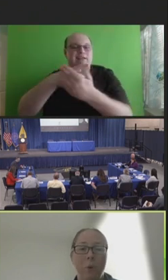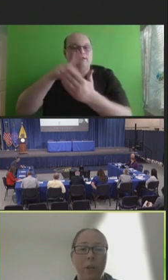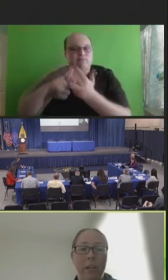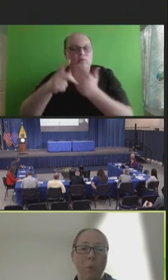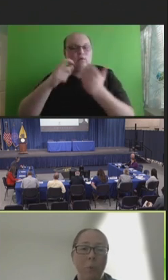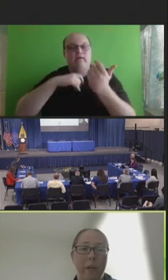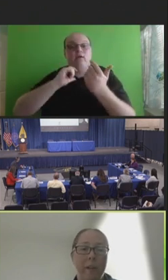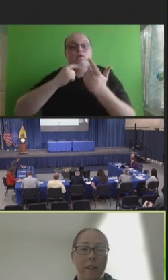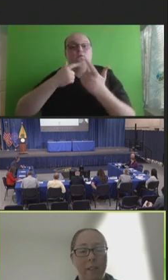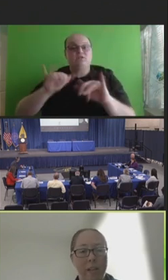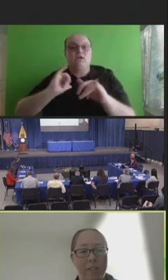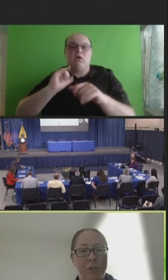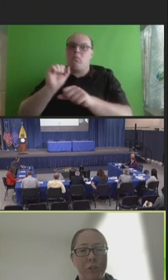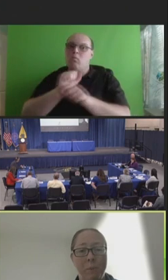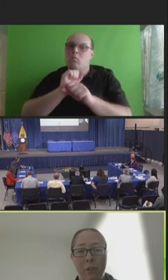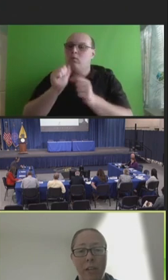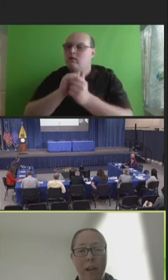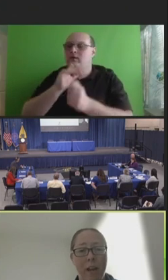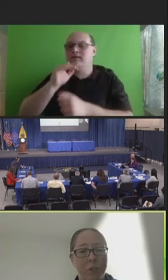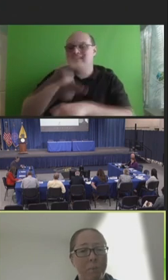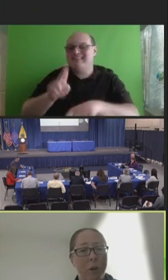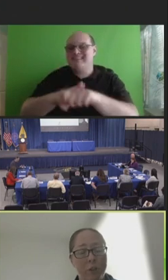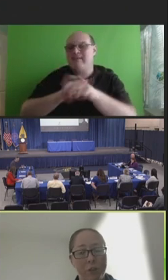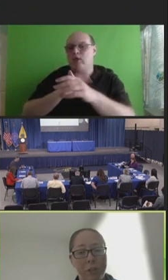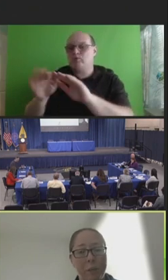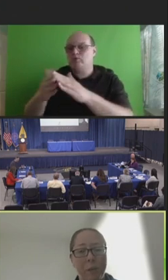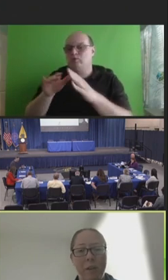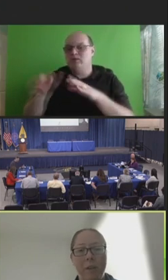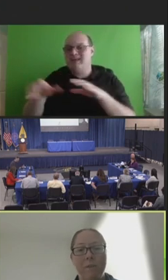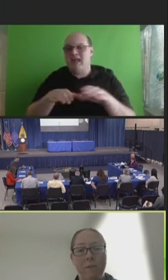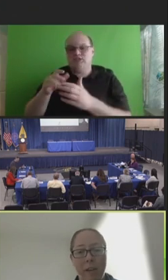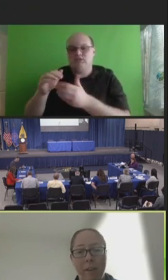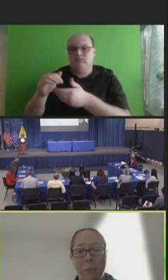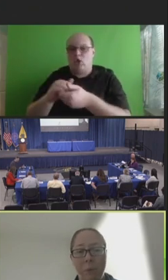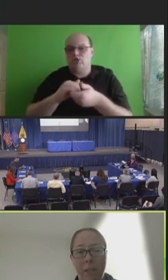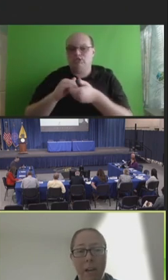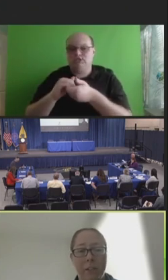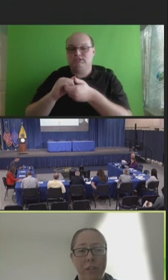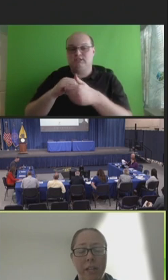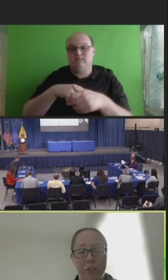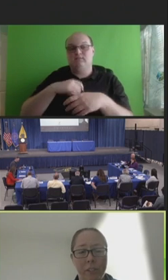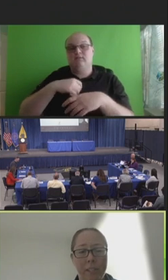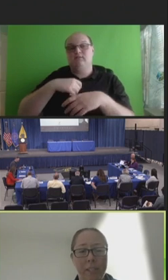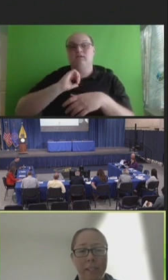are working with the National Community Action Partnership, five Community Action Agencies